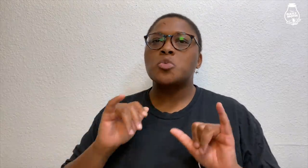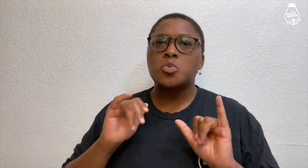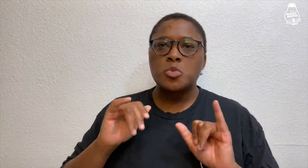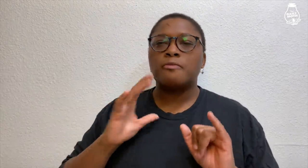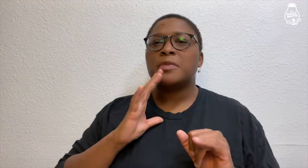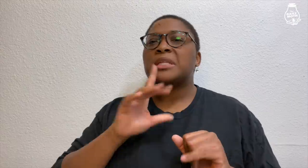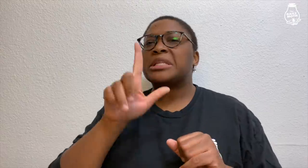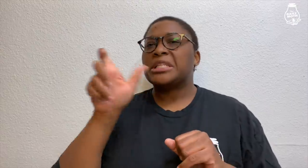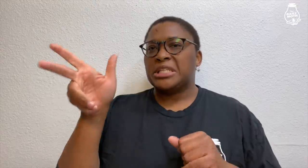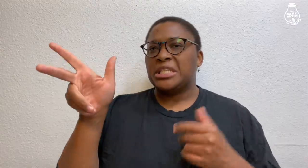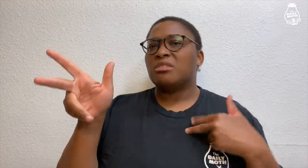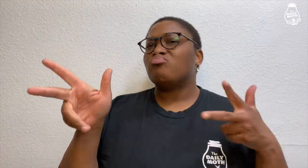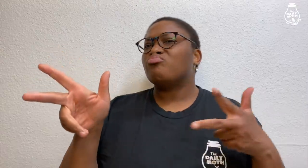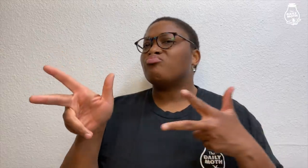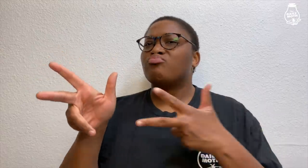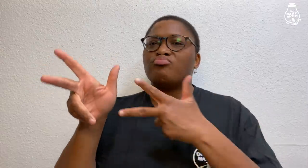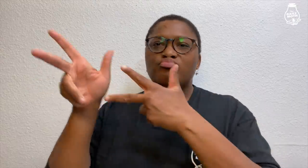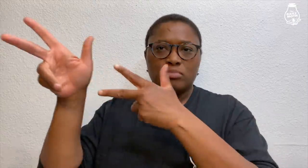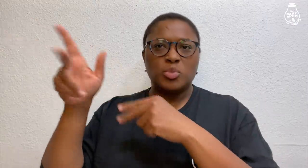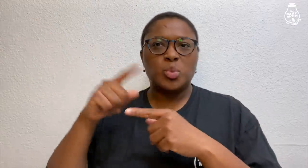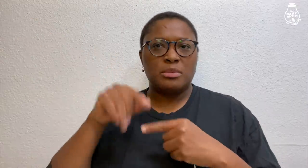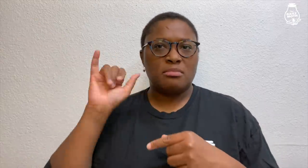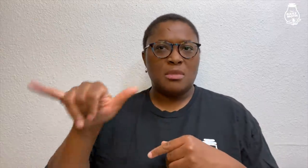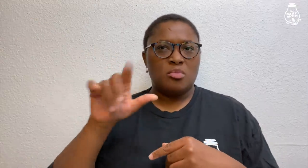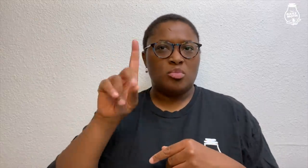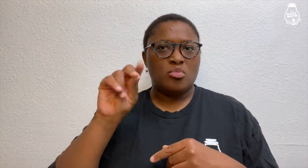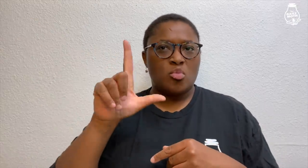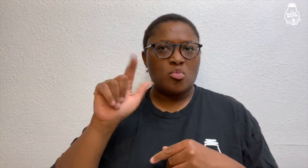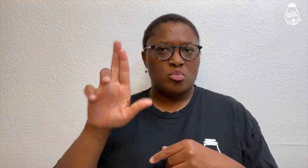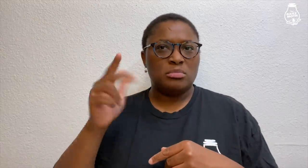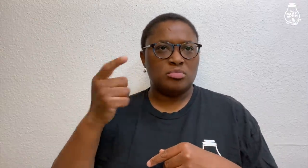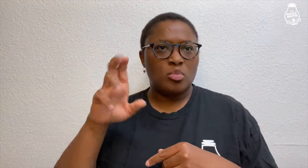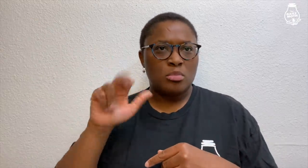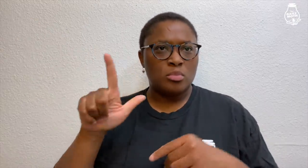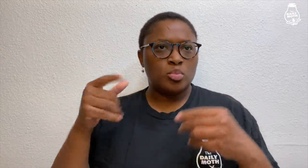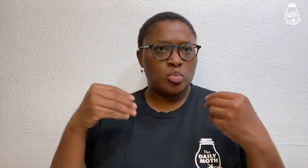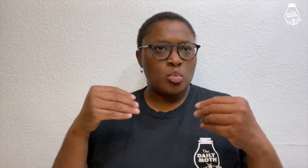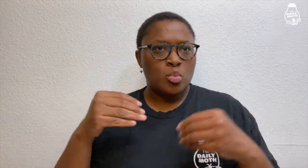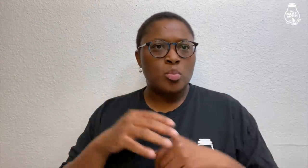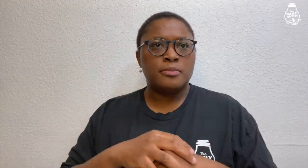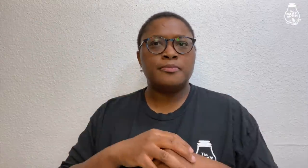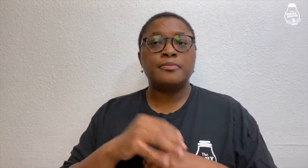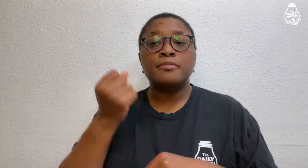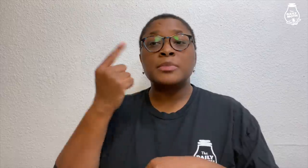so I followed Lee to that Dollar General store.